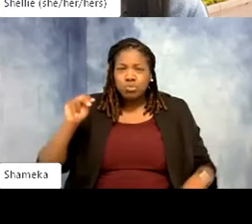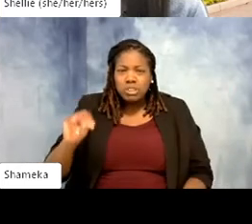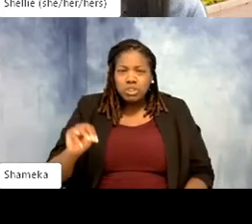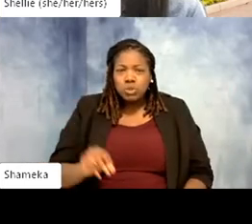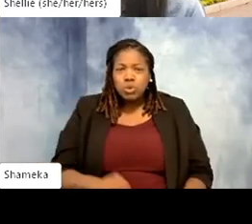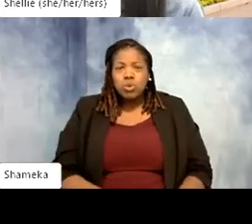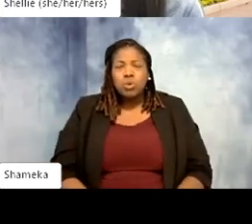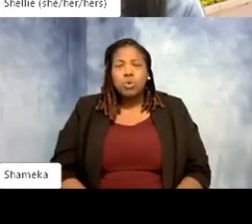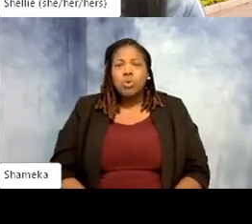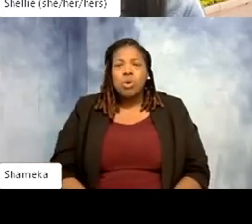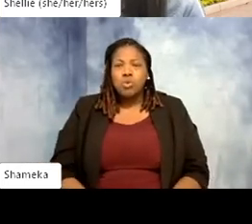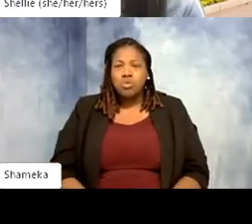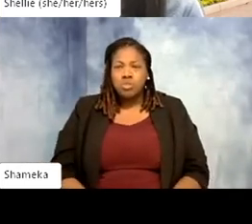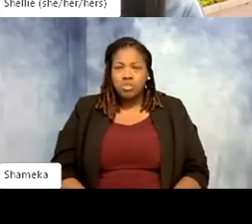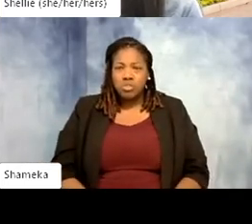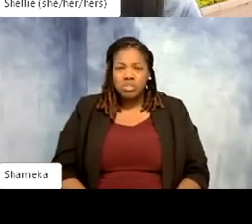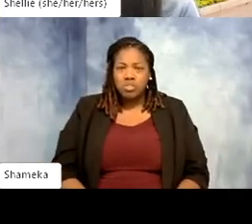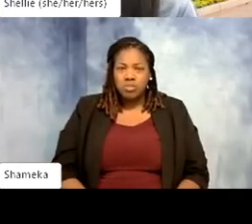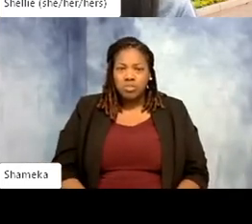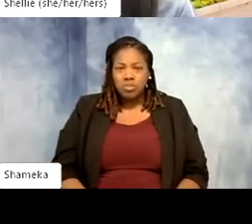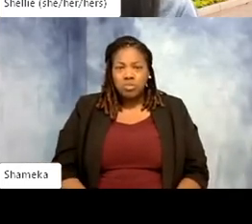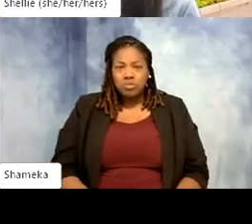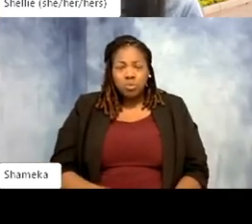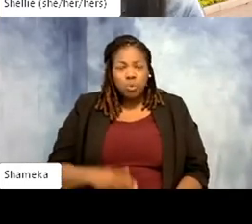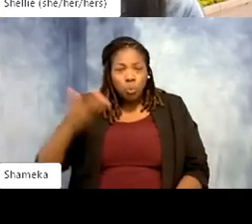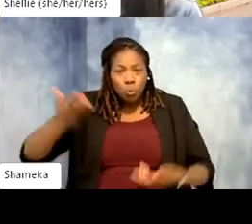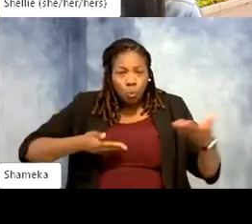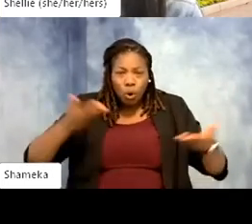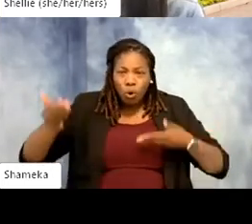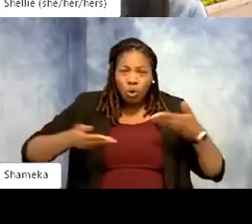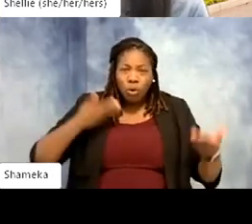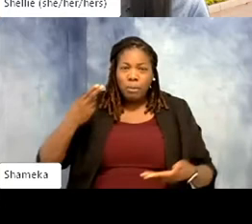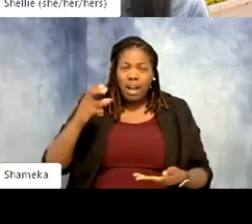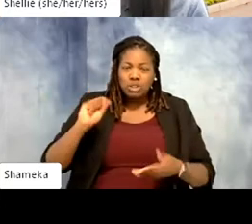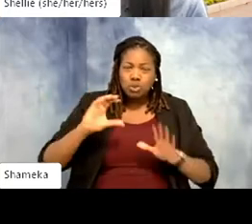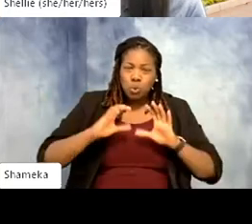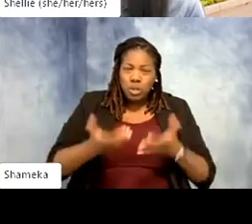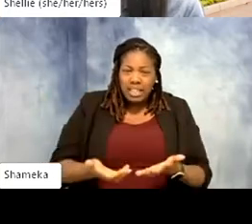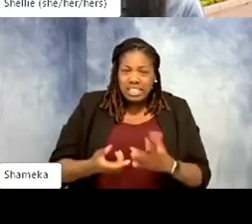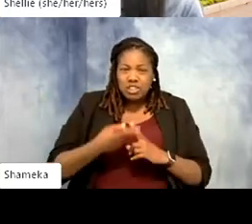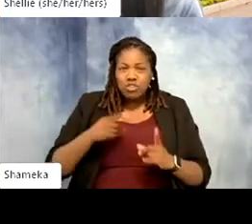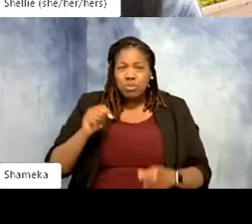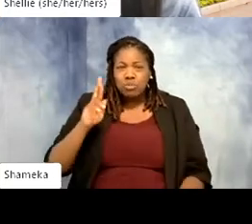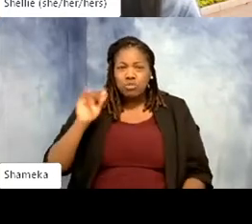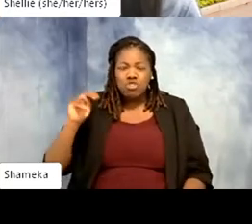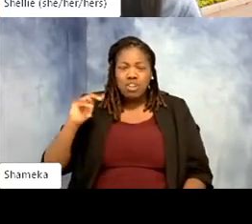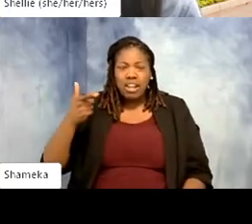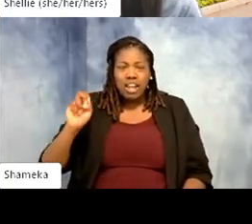Pearl River High School, welcome. Welcome Mr. Stewart's class from Triangle. Amazing.